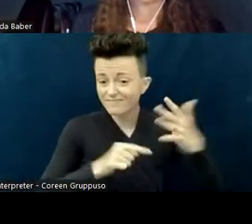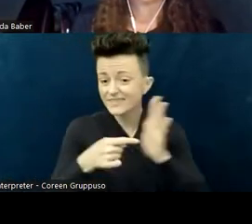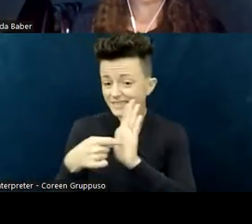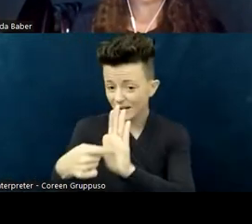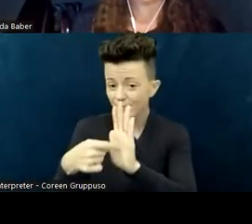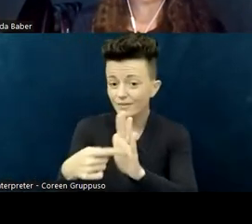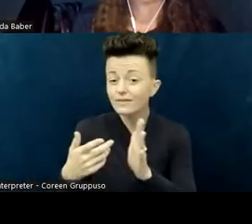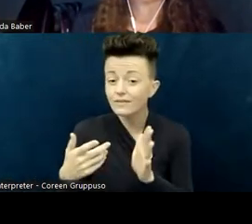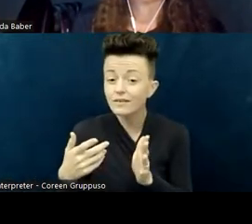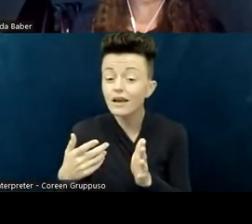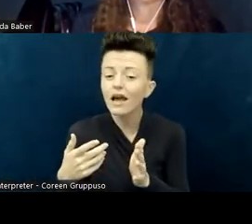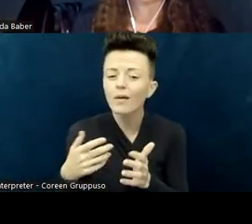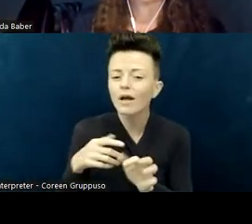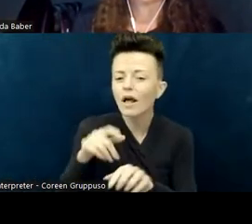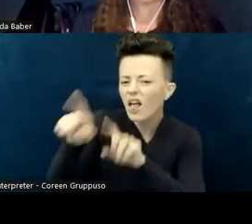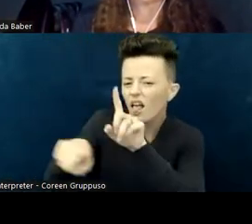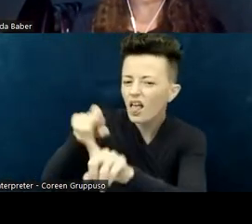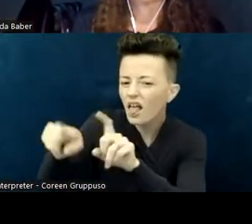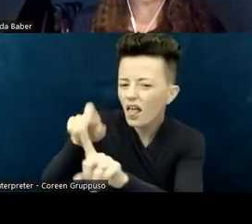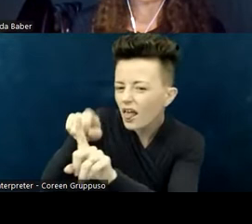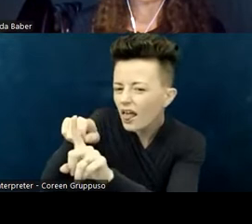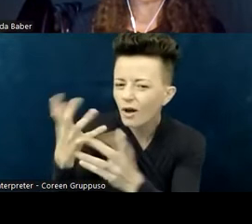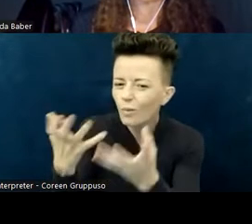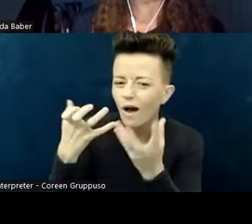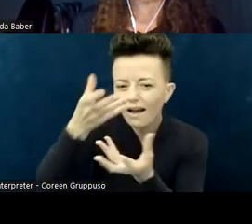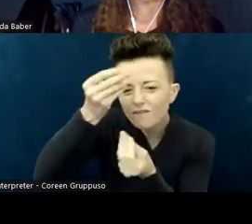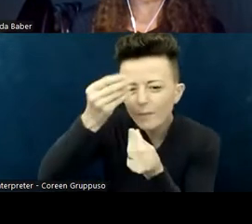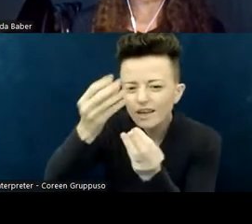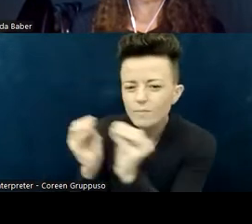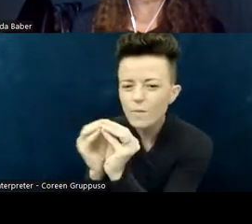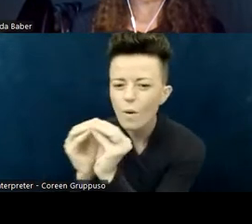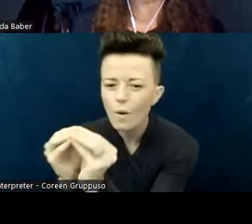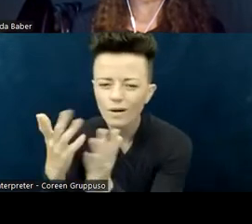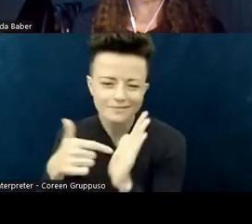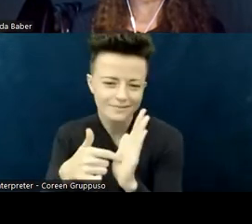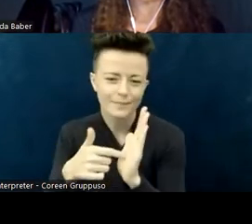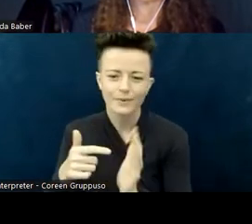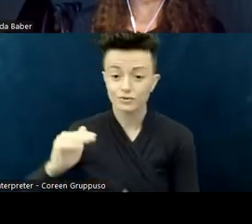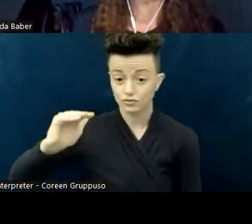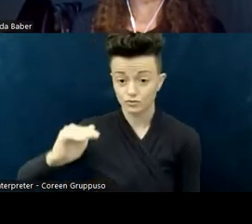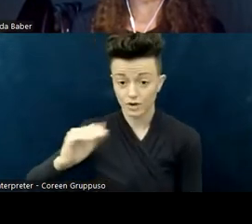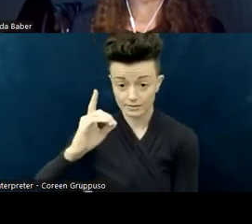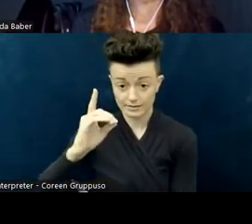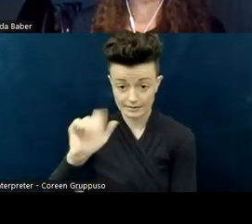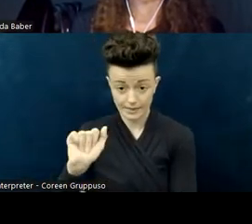for instance, is asking for a Sunday school child's IEP school documents before the child can participate